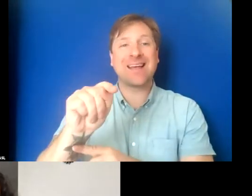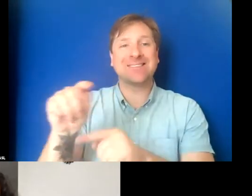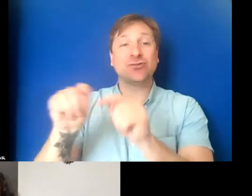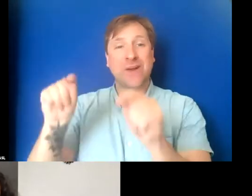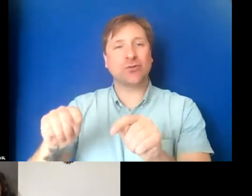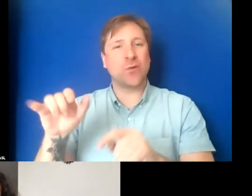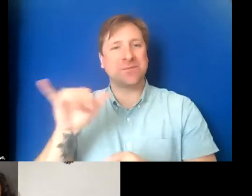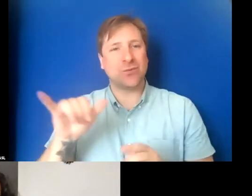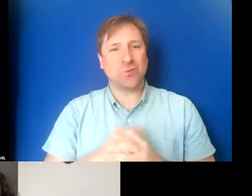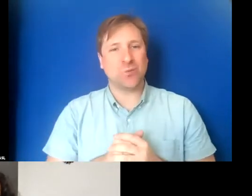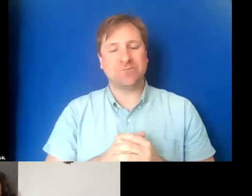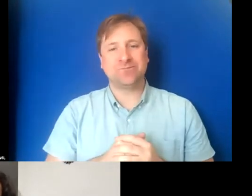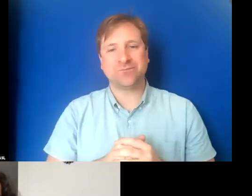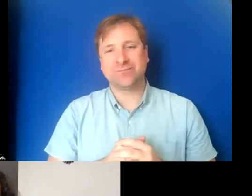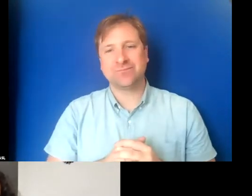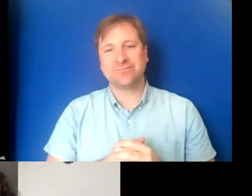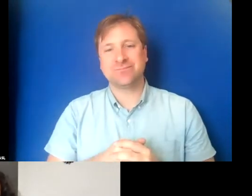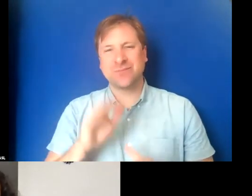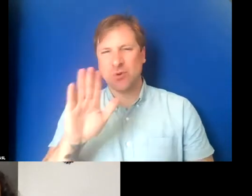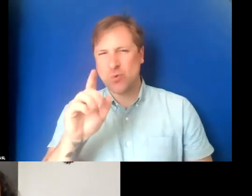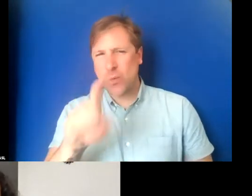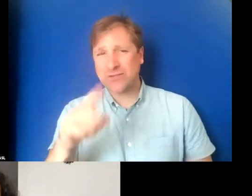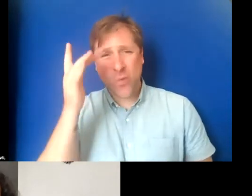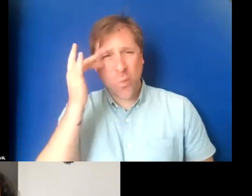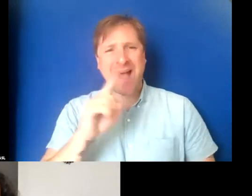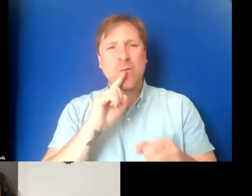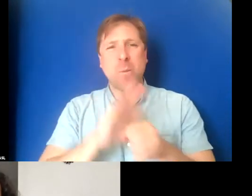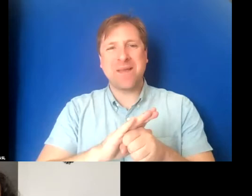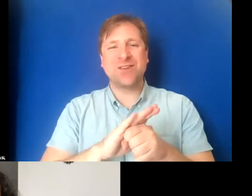And you had this question, why commit to captions?